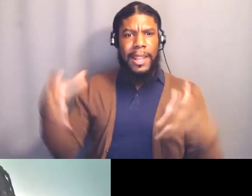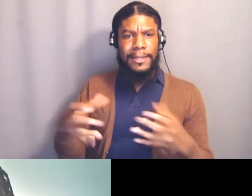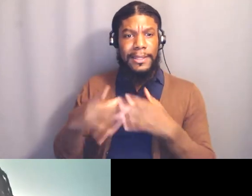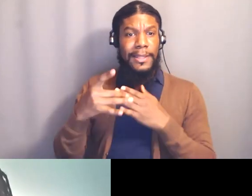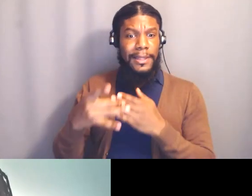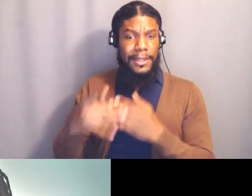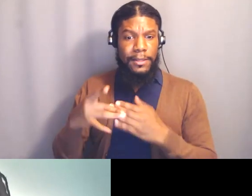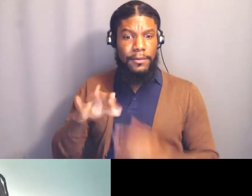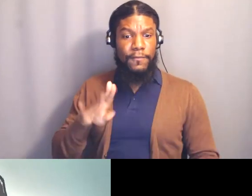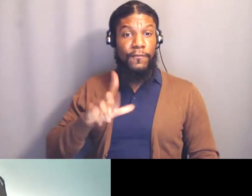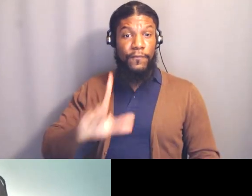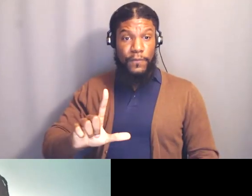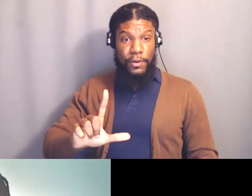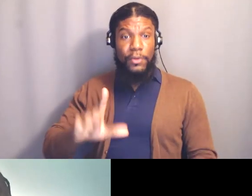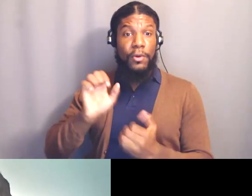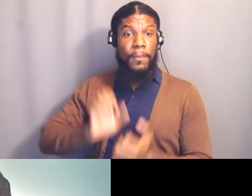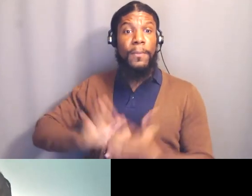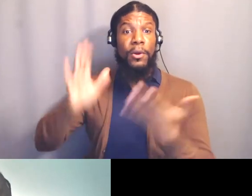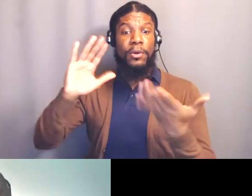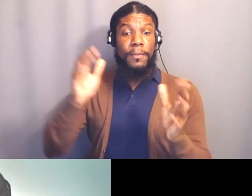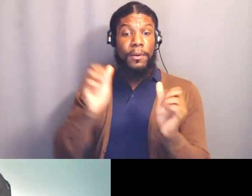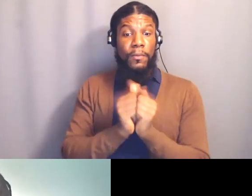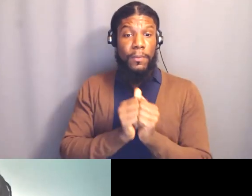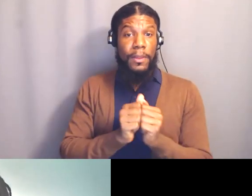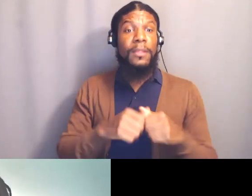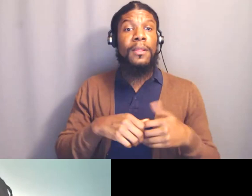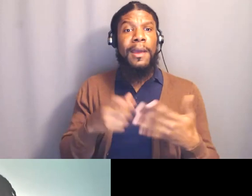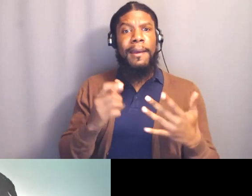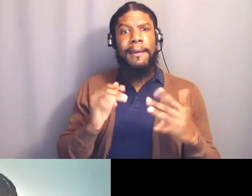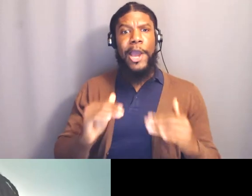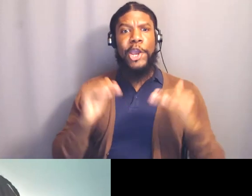versus a hierarchical individualism approach in leadership,